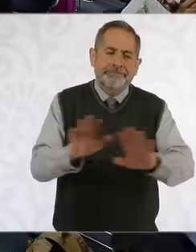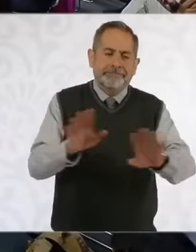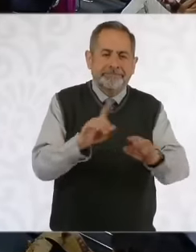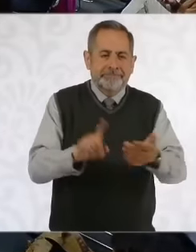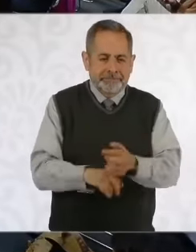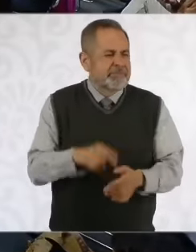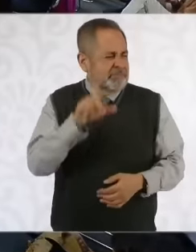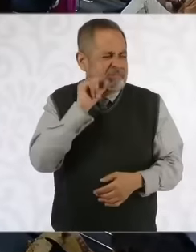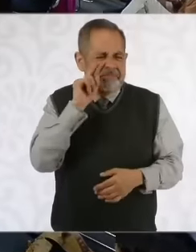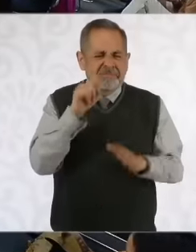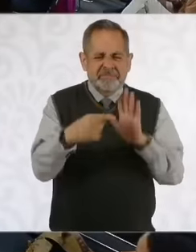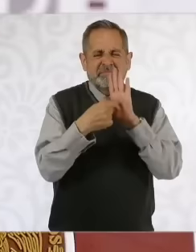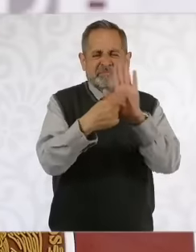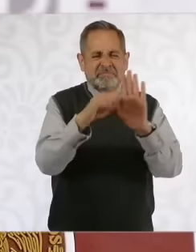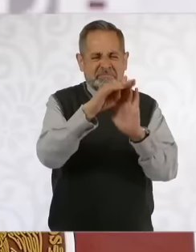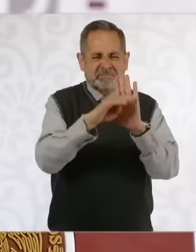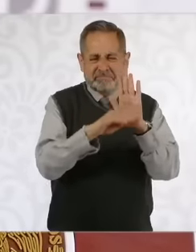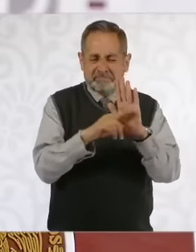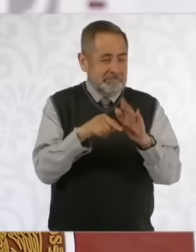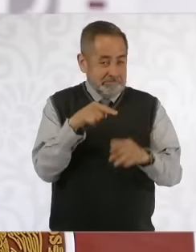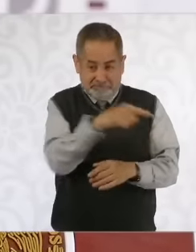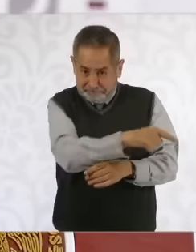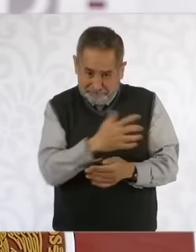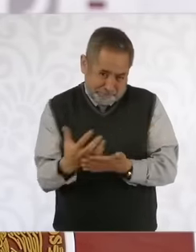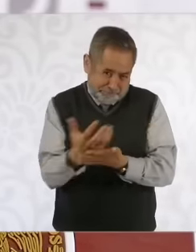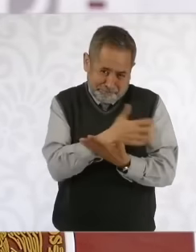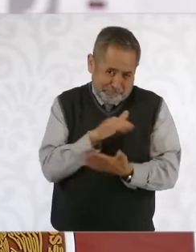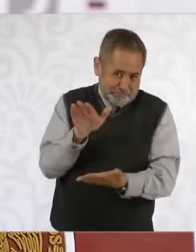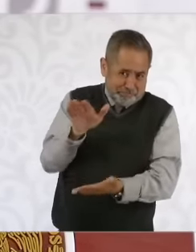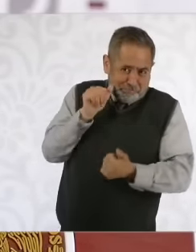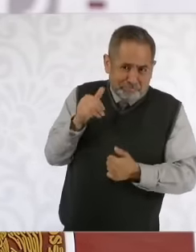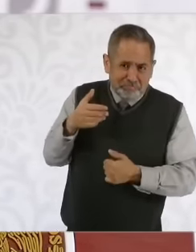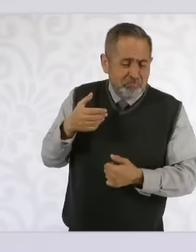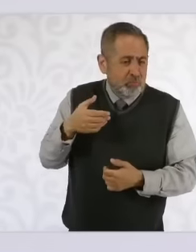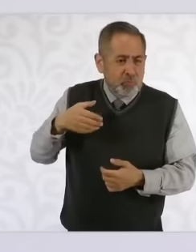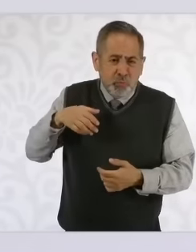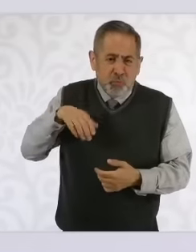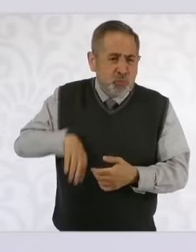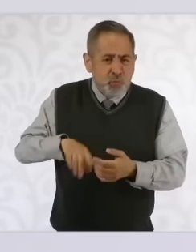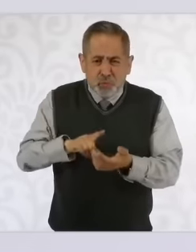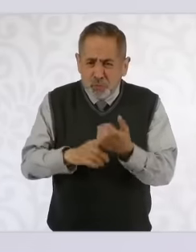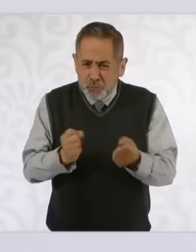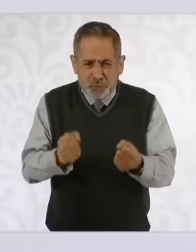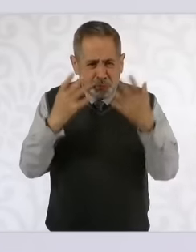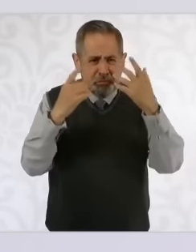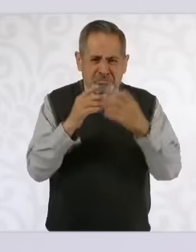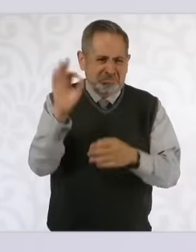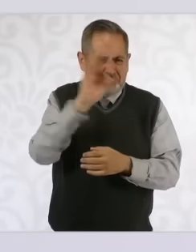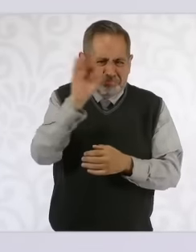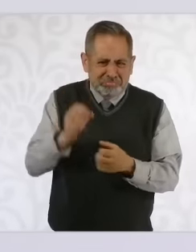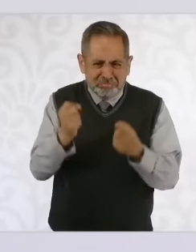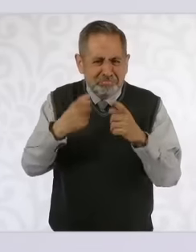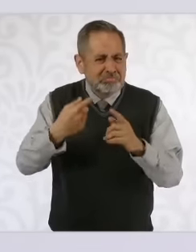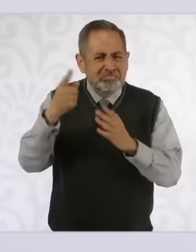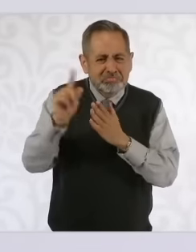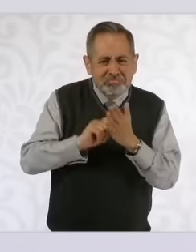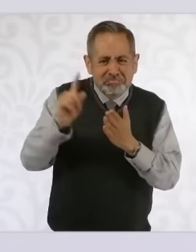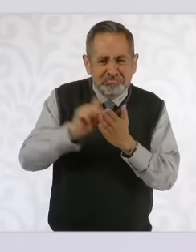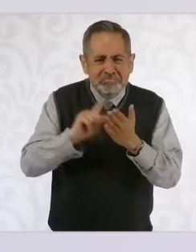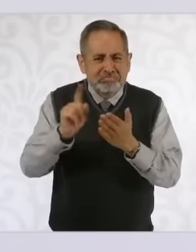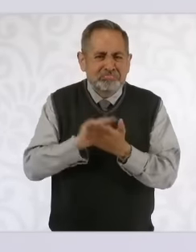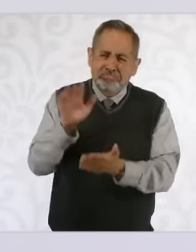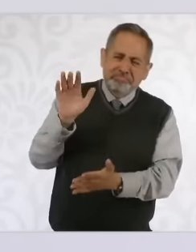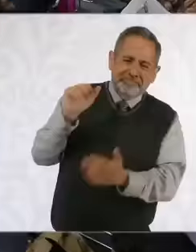because I don't bring it today but it is a very important percentage of what they earn each month so